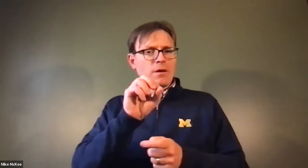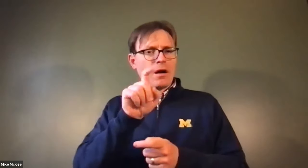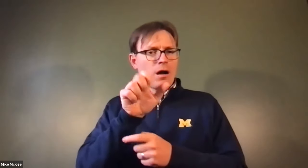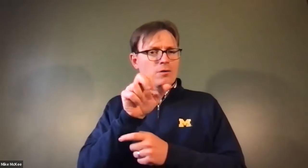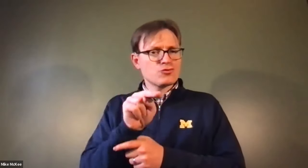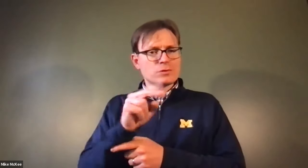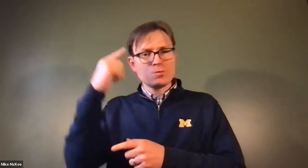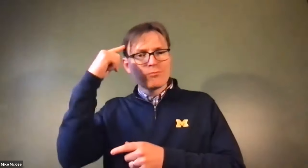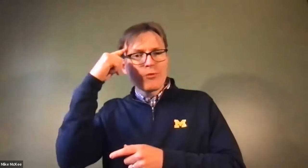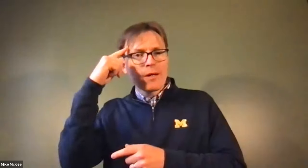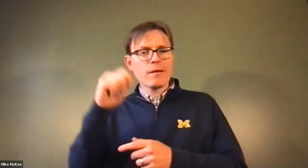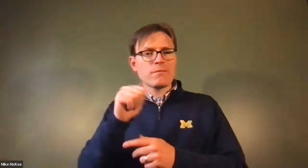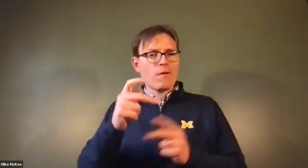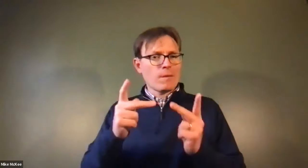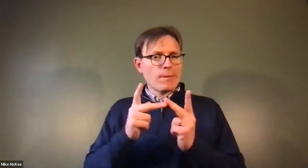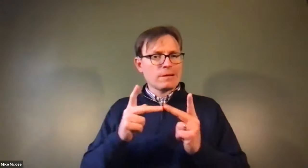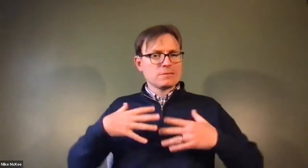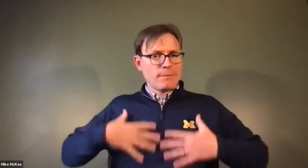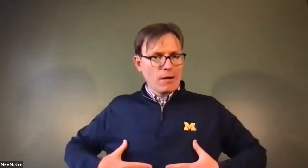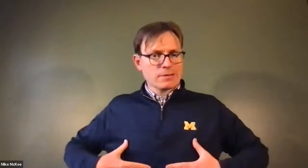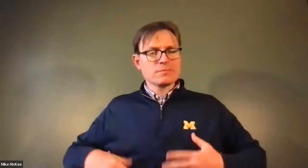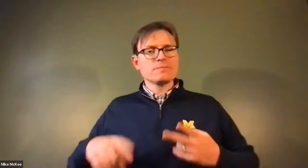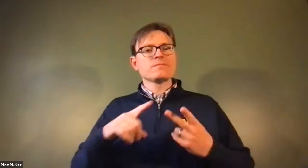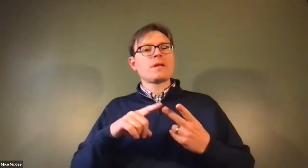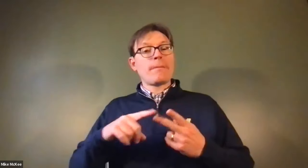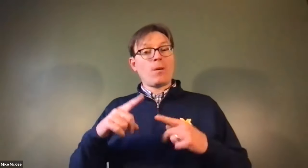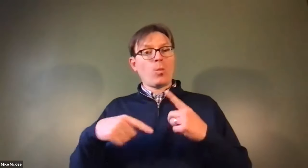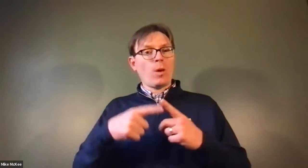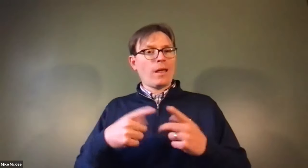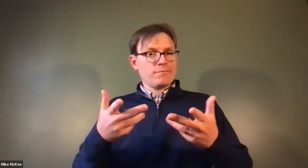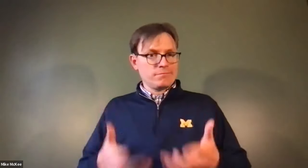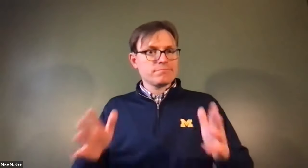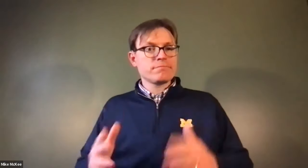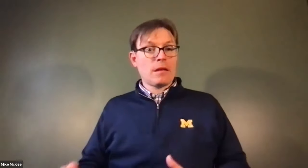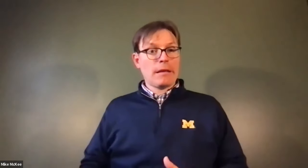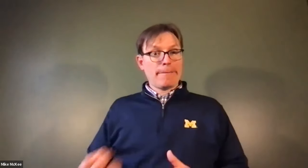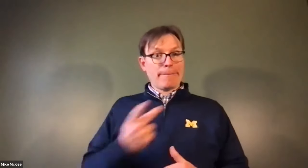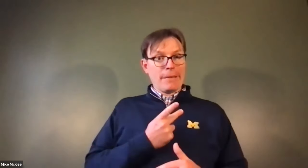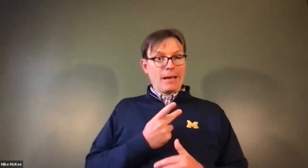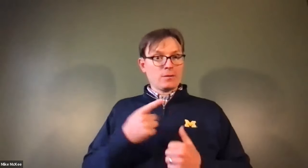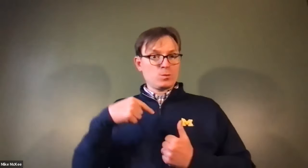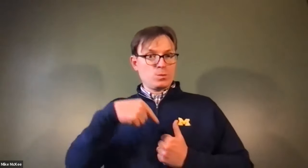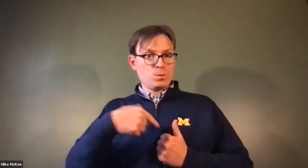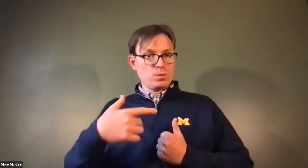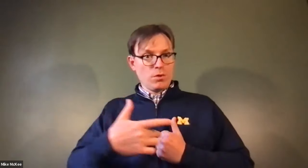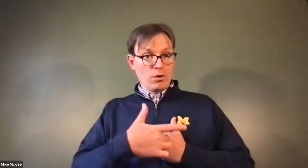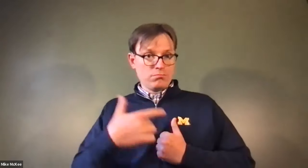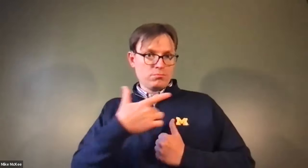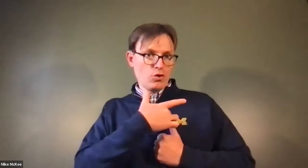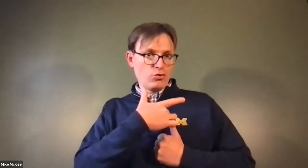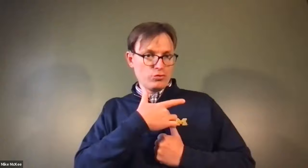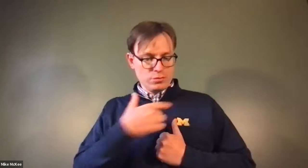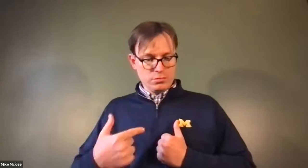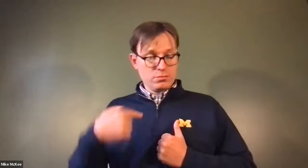James Cech: And it circulates the blood that feeds the body that provides the oxygen to the vital organs and other parts of the body.